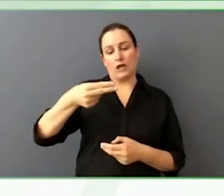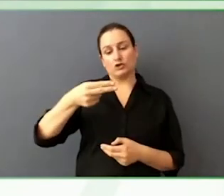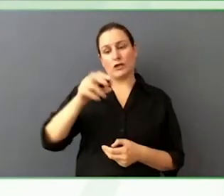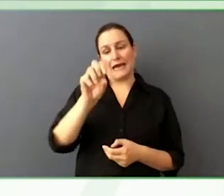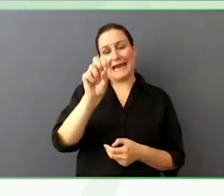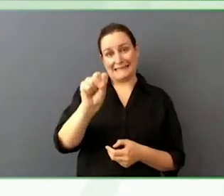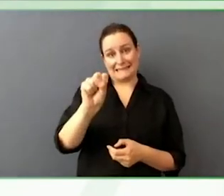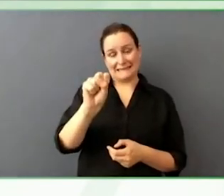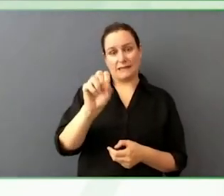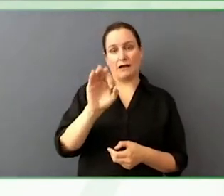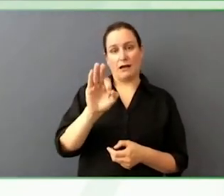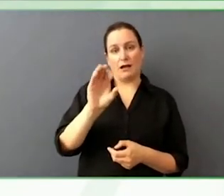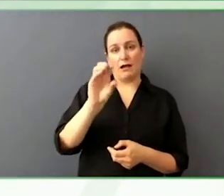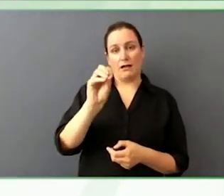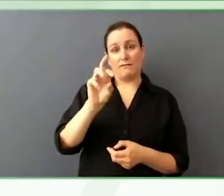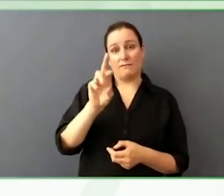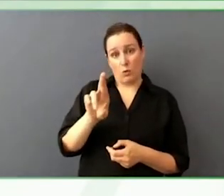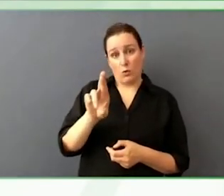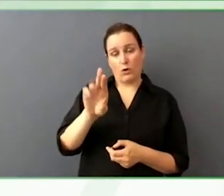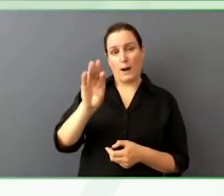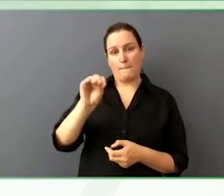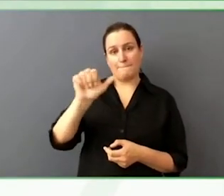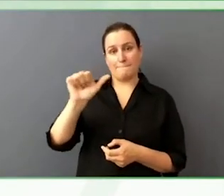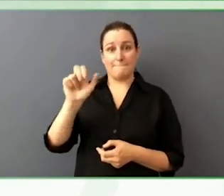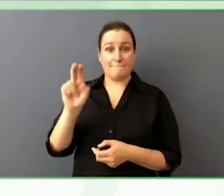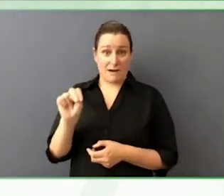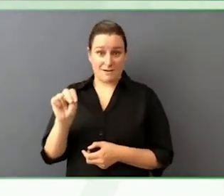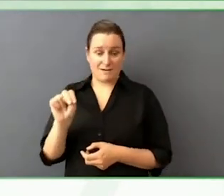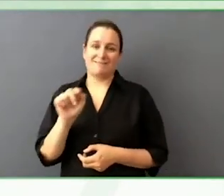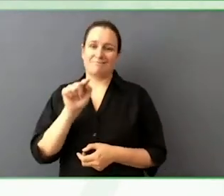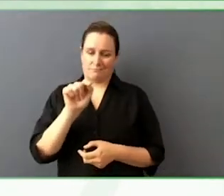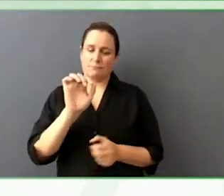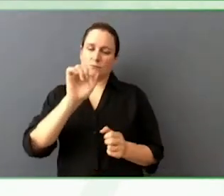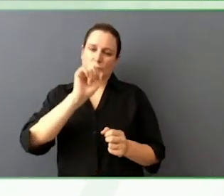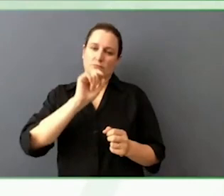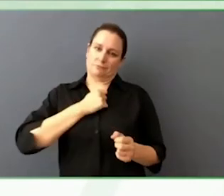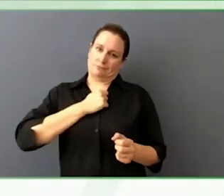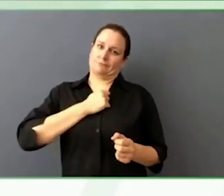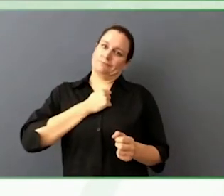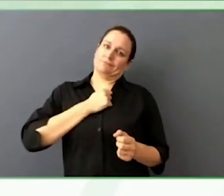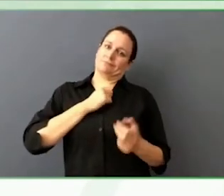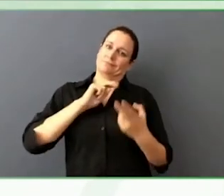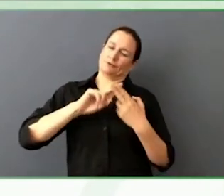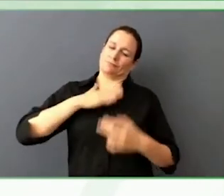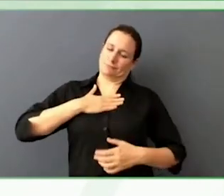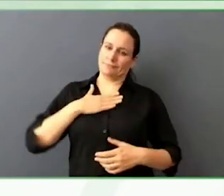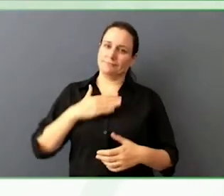My two initials and last name. I am available over email.